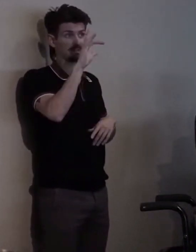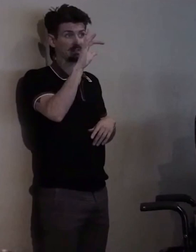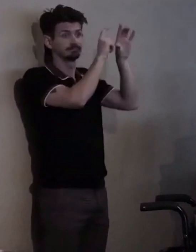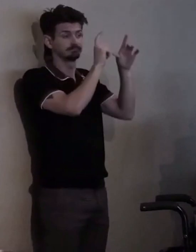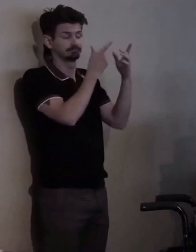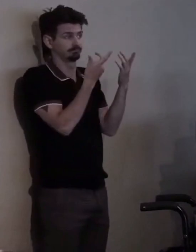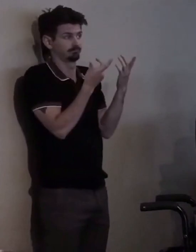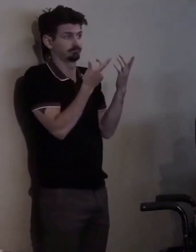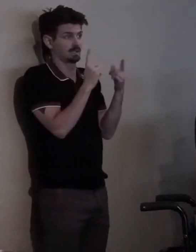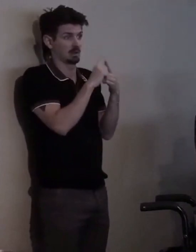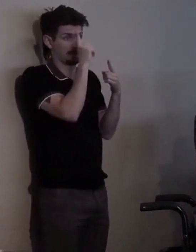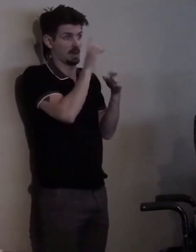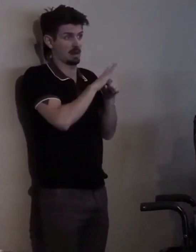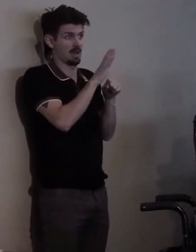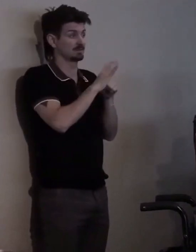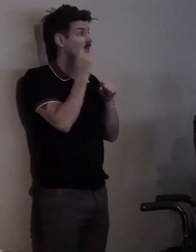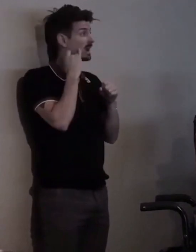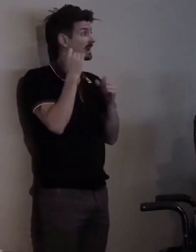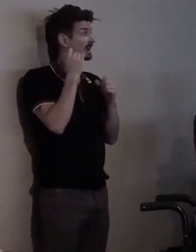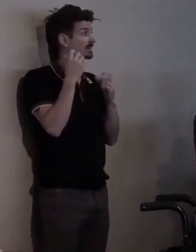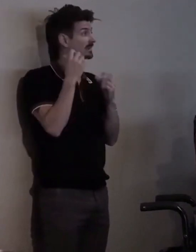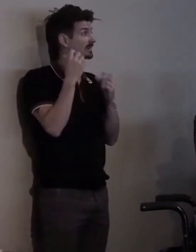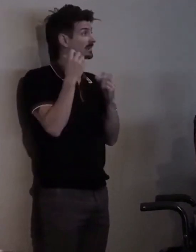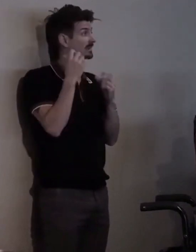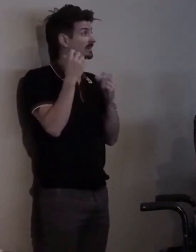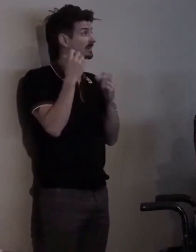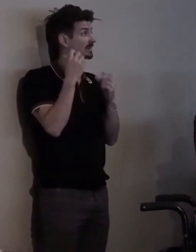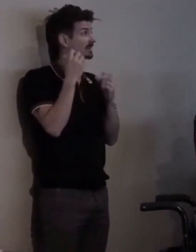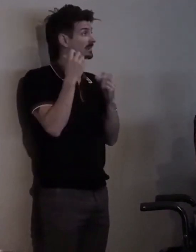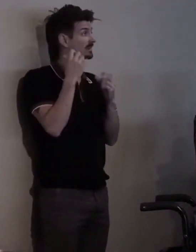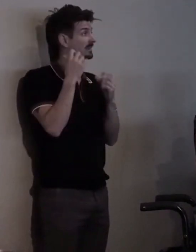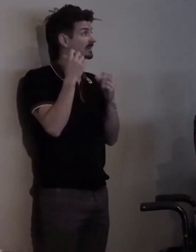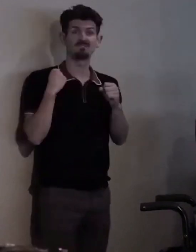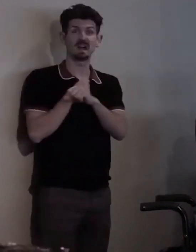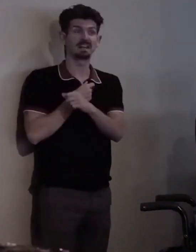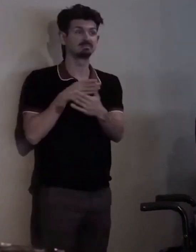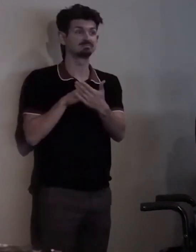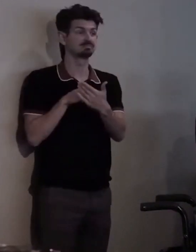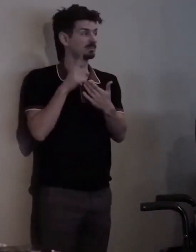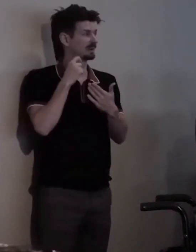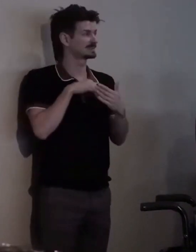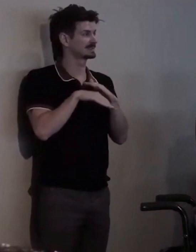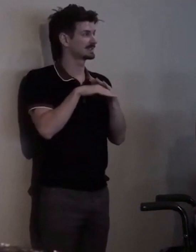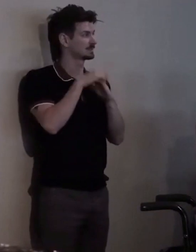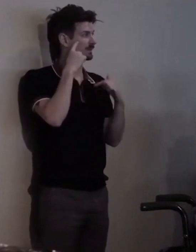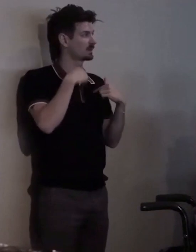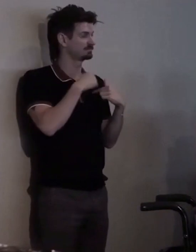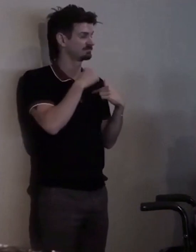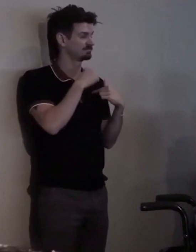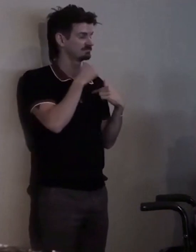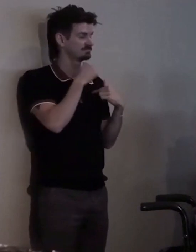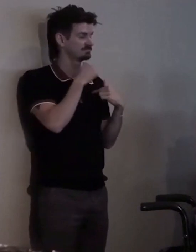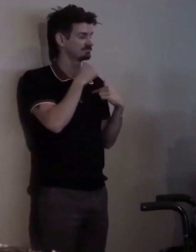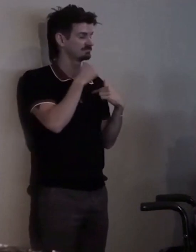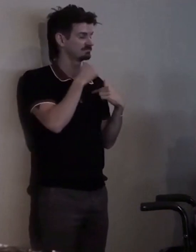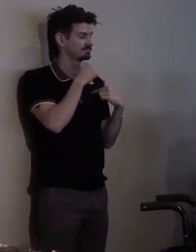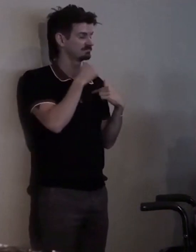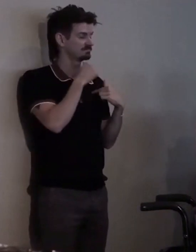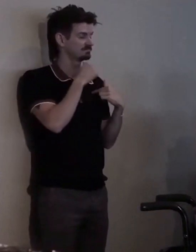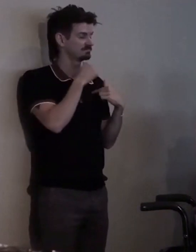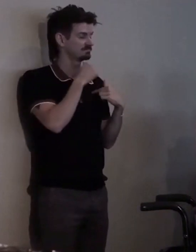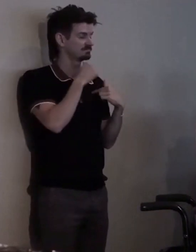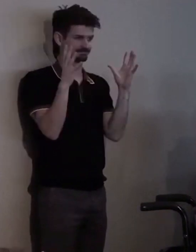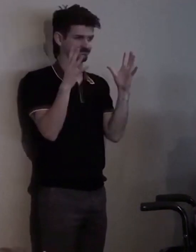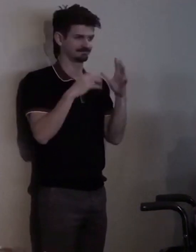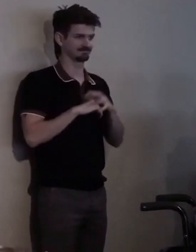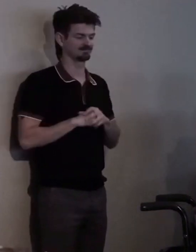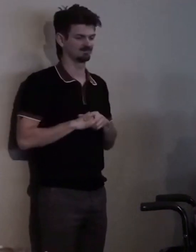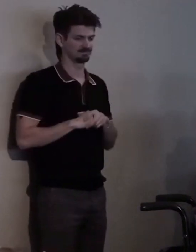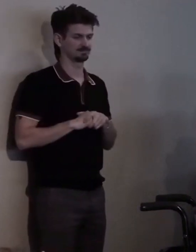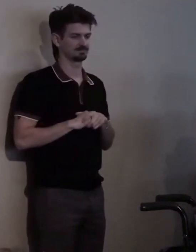because it was not accessible to me. [public clapping]